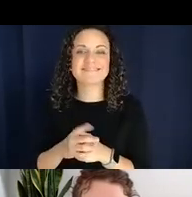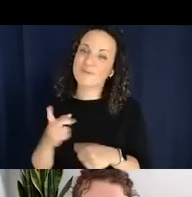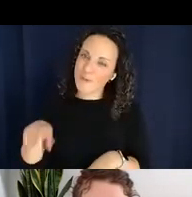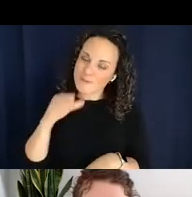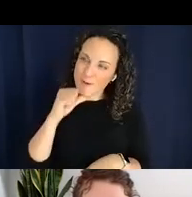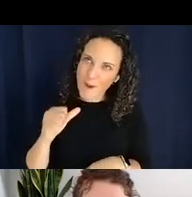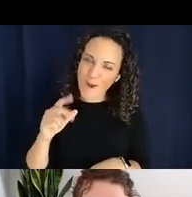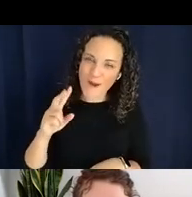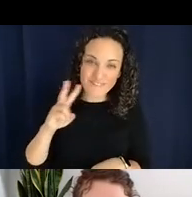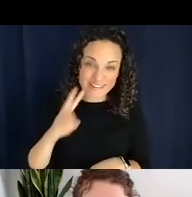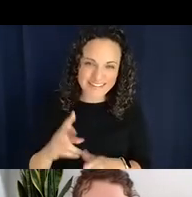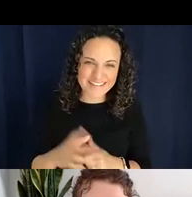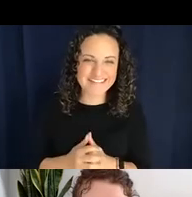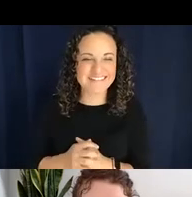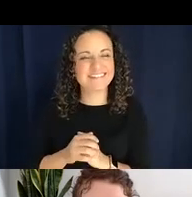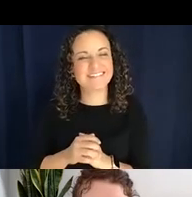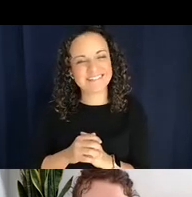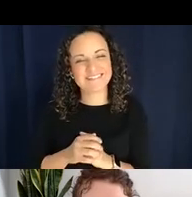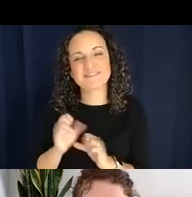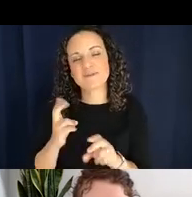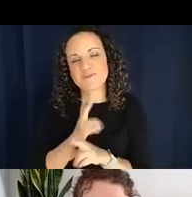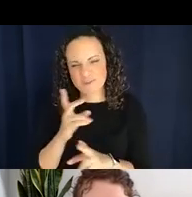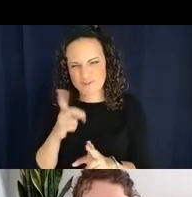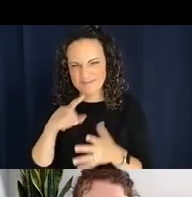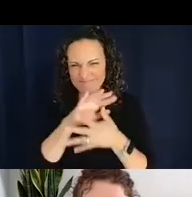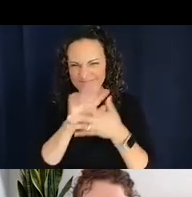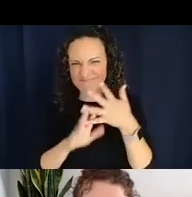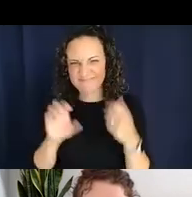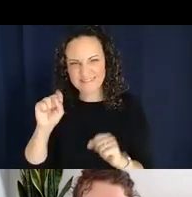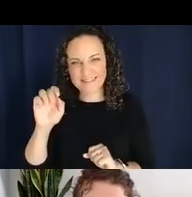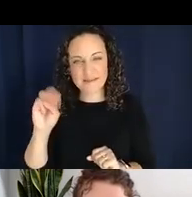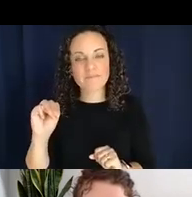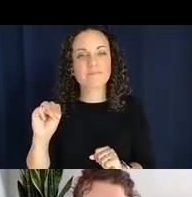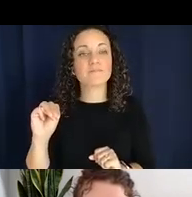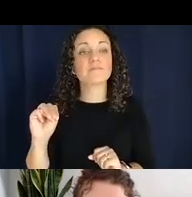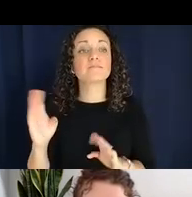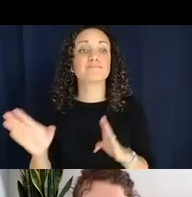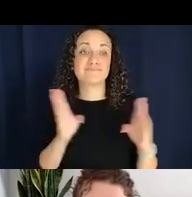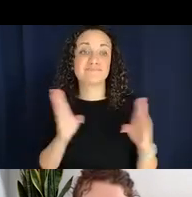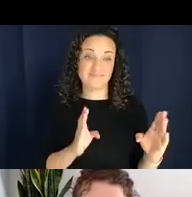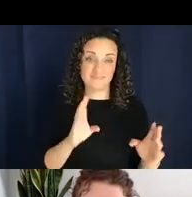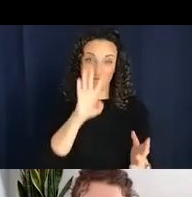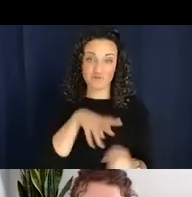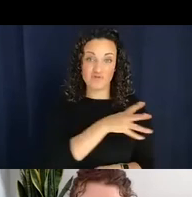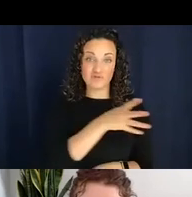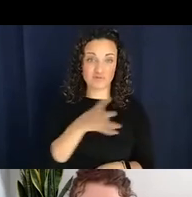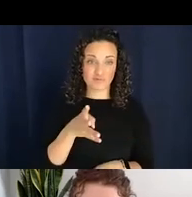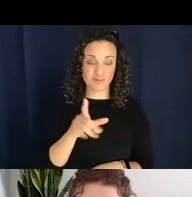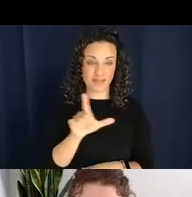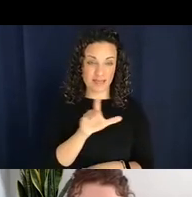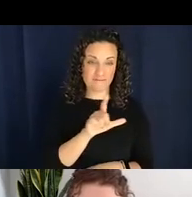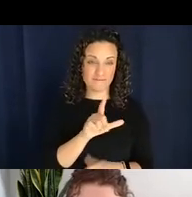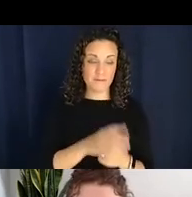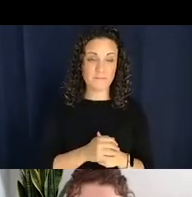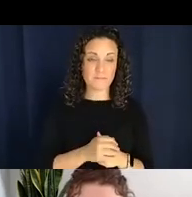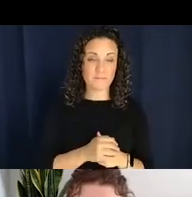you can use those stems. Over here the chart on the left - at least my left - is basically